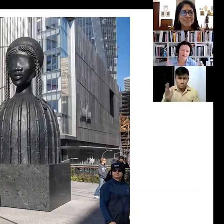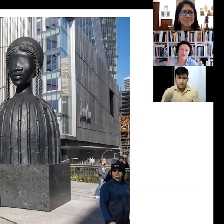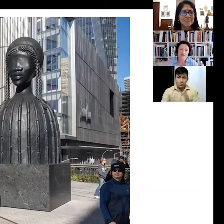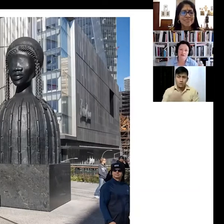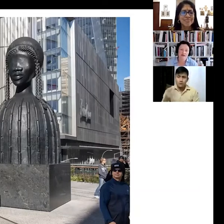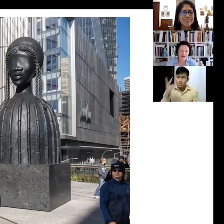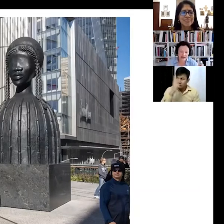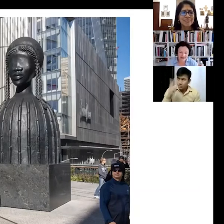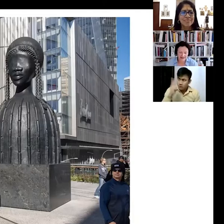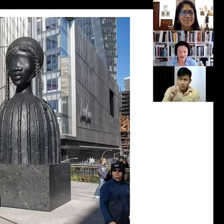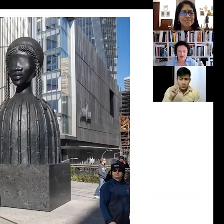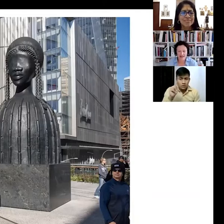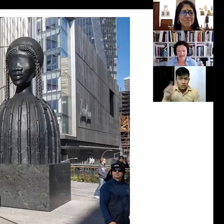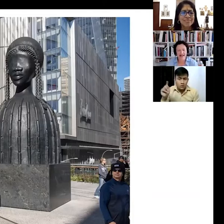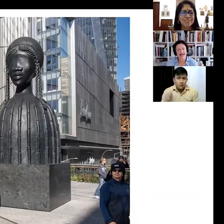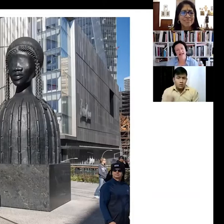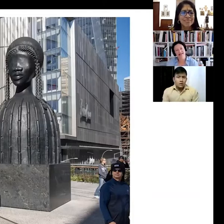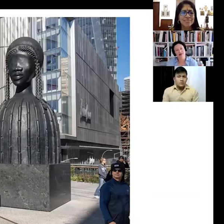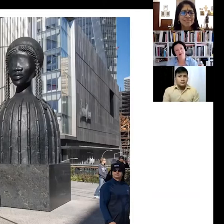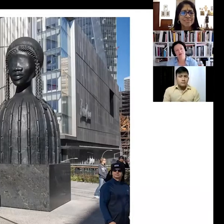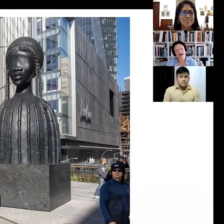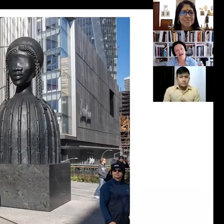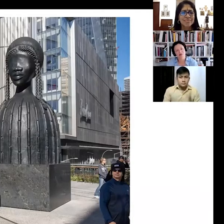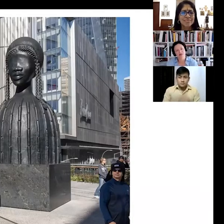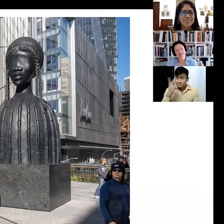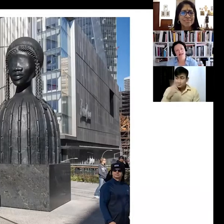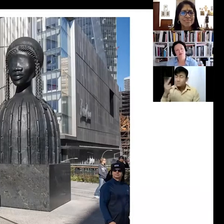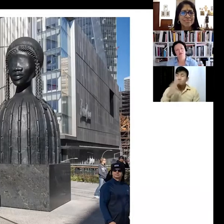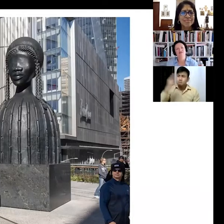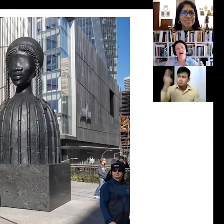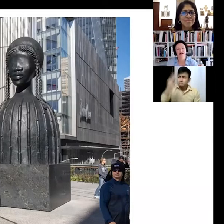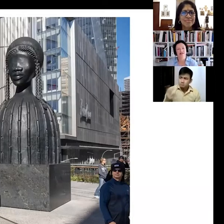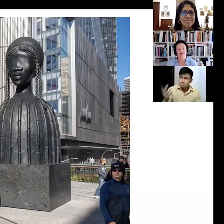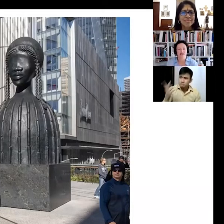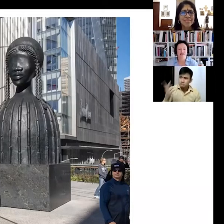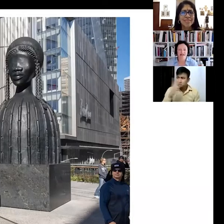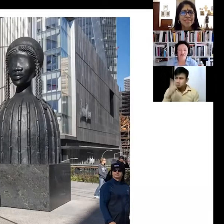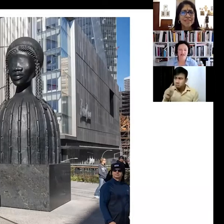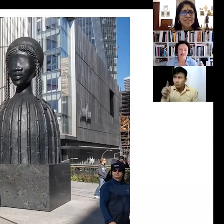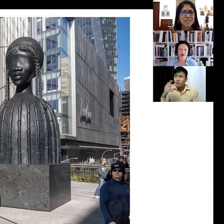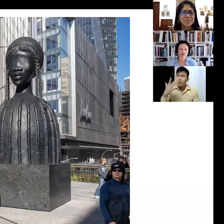of usual architectural and design landscape of the High Line we decided to give art a central spot-